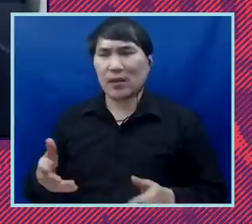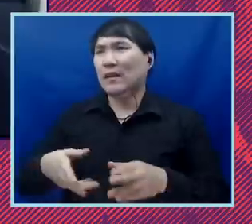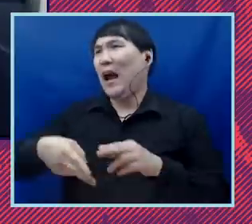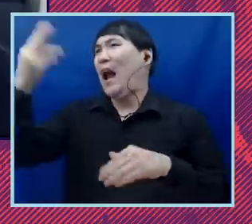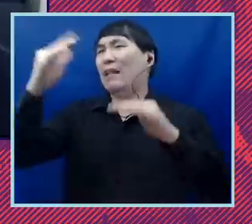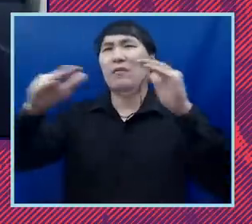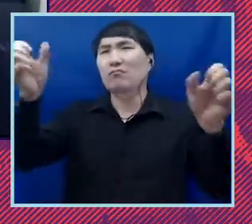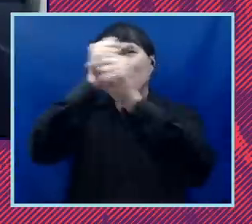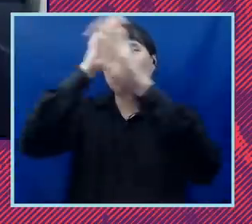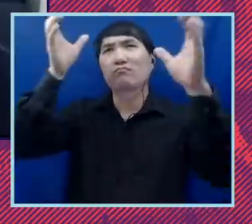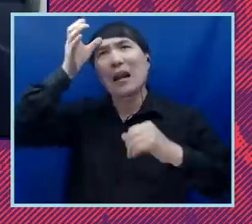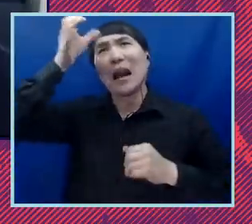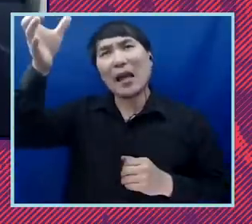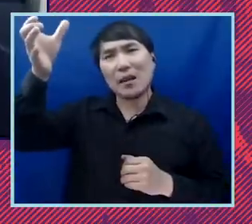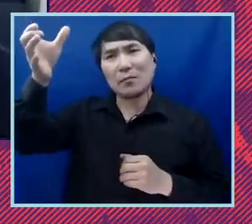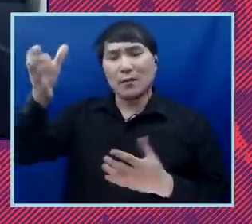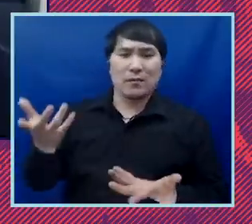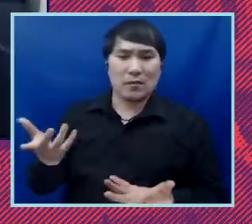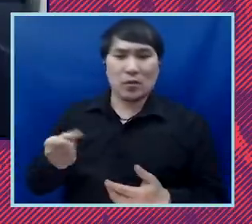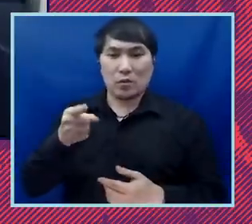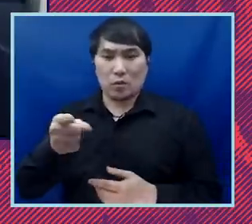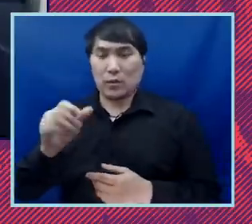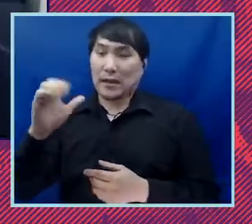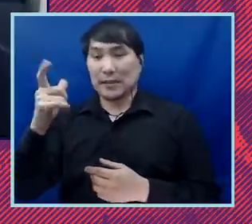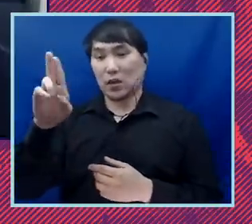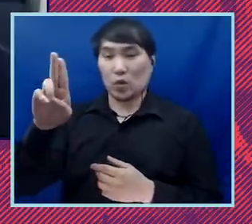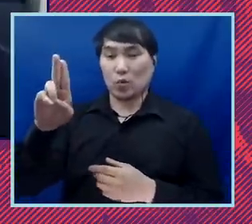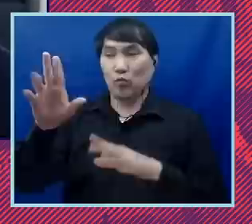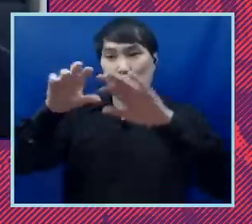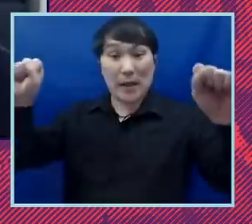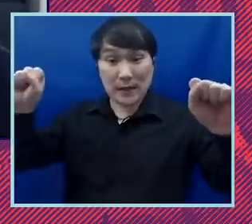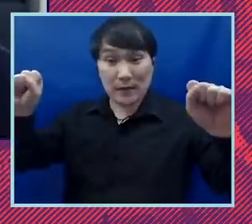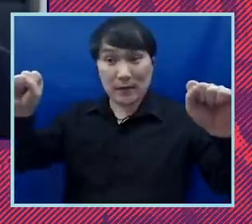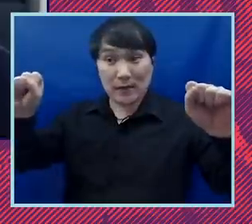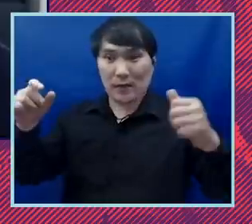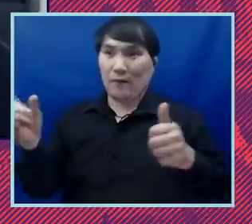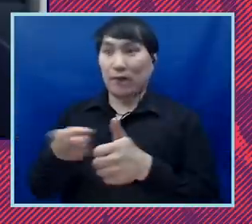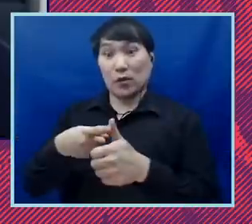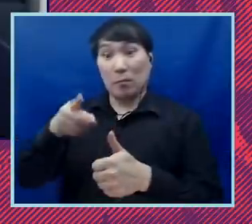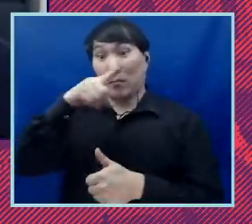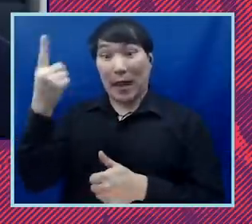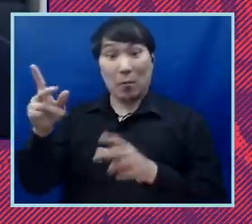of our organization. You, with being the ACLU president, the first Black person to helm this